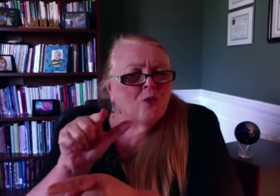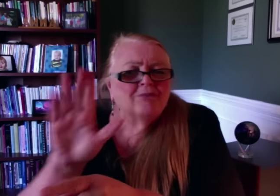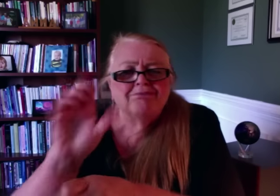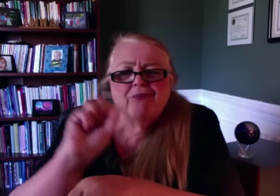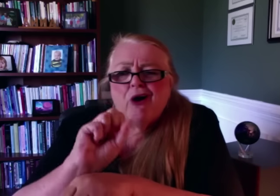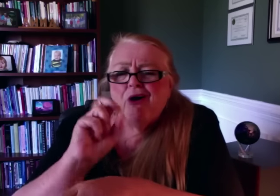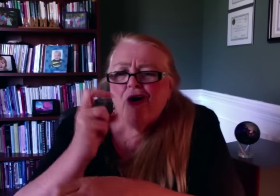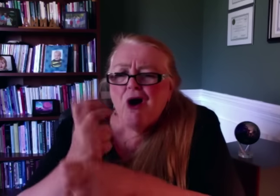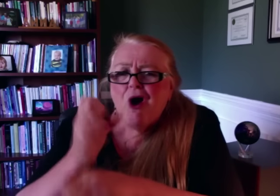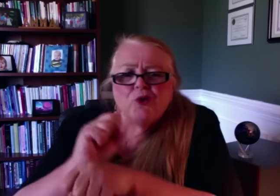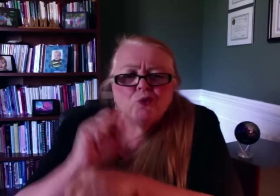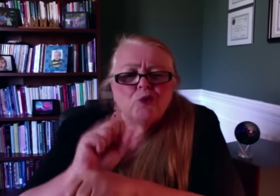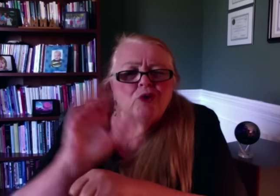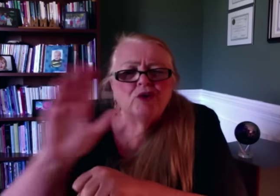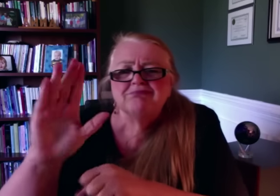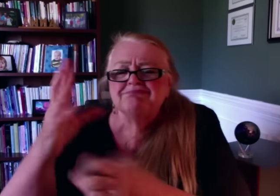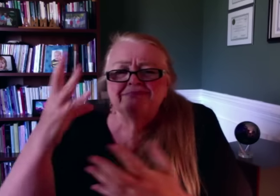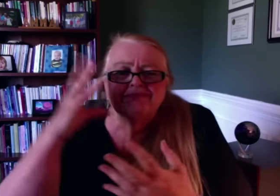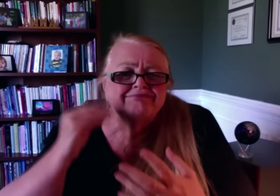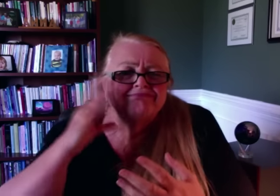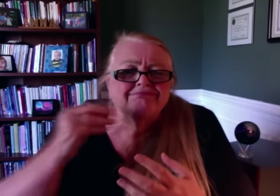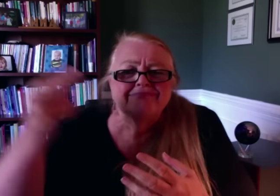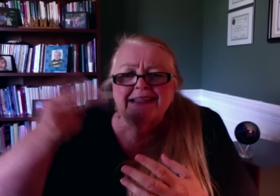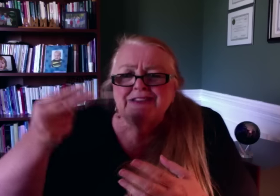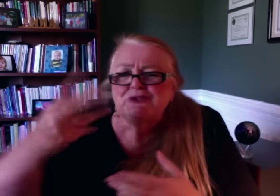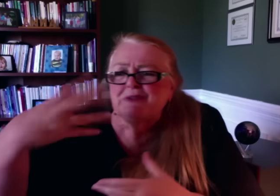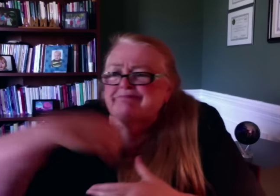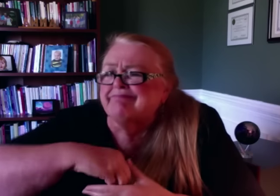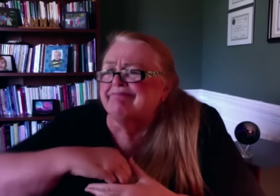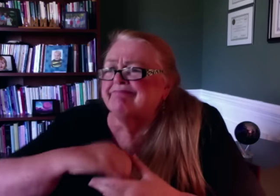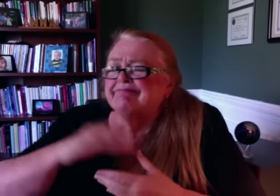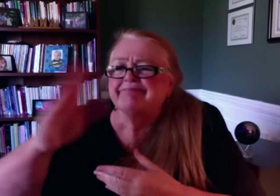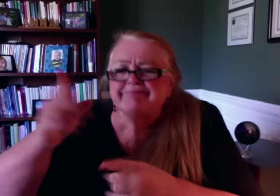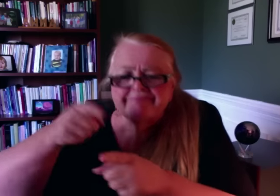They are hard-working and experienced, and they carry the institutional history of the organization within them.